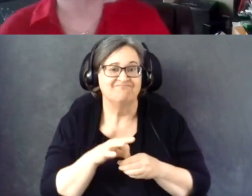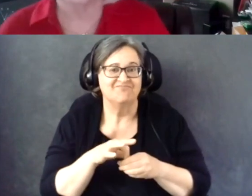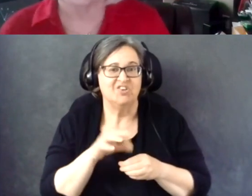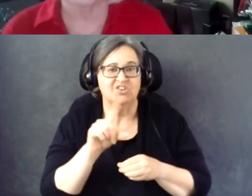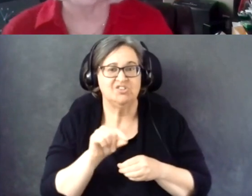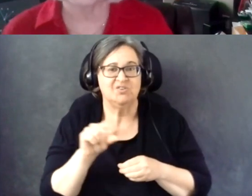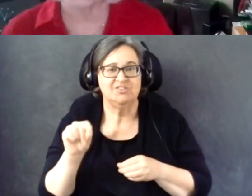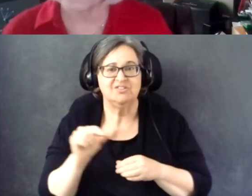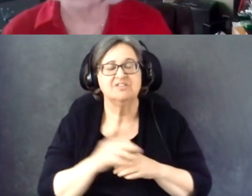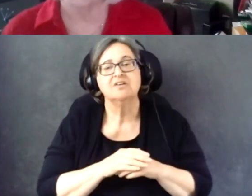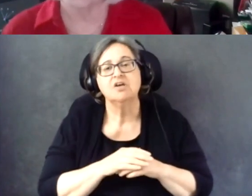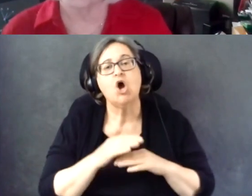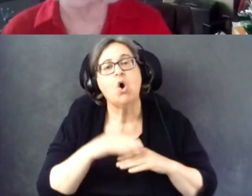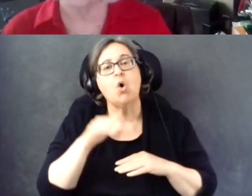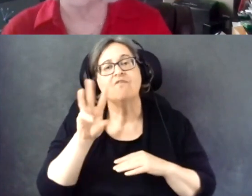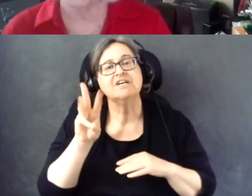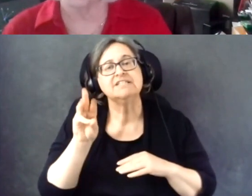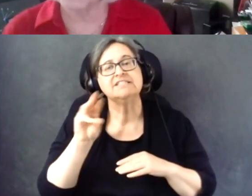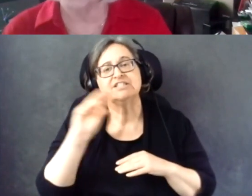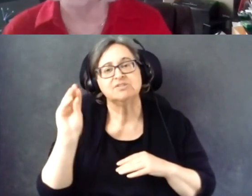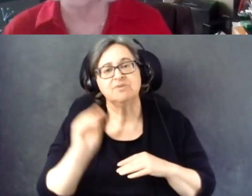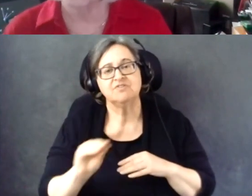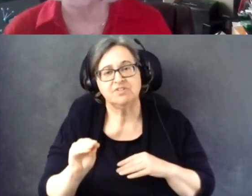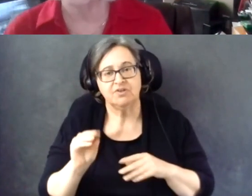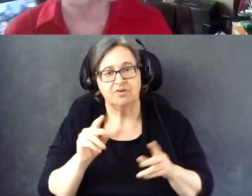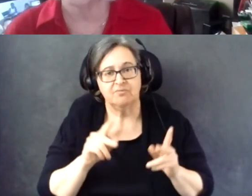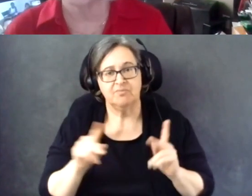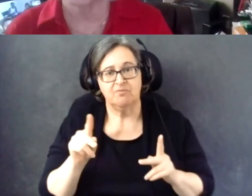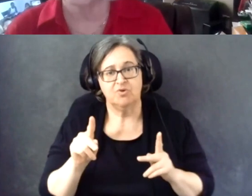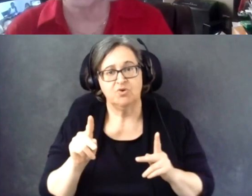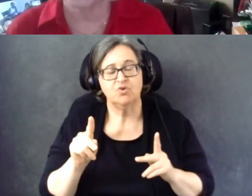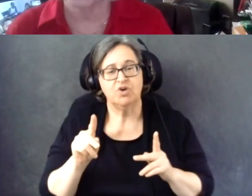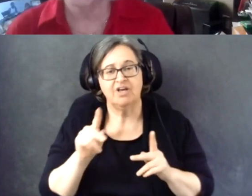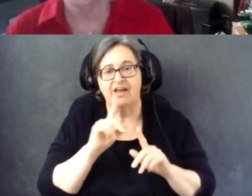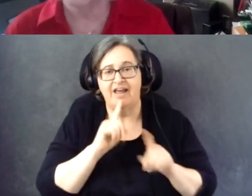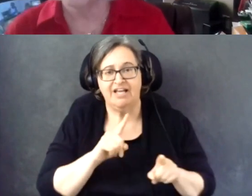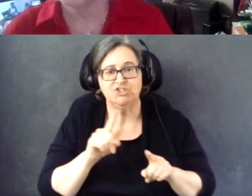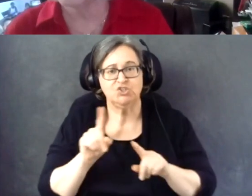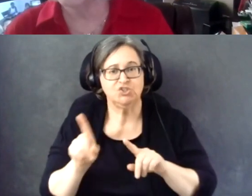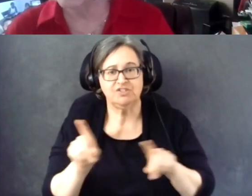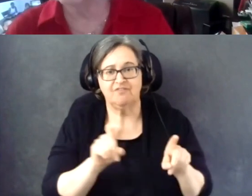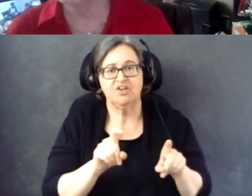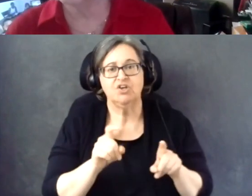This year, our 2020, over 60% of the people who completed the survey use the mail in or